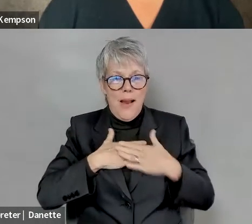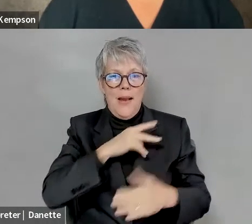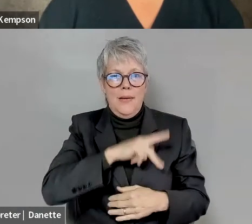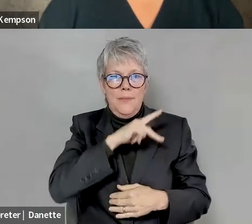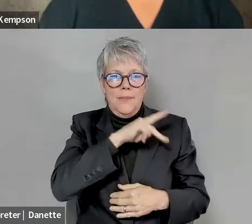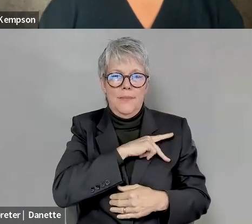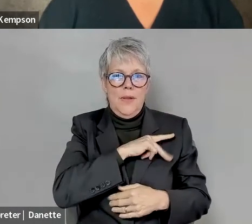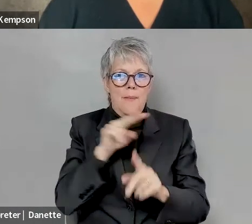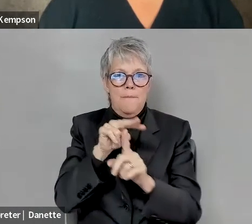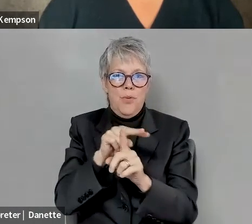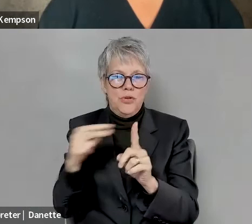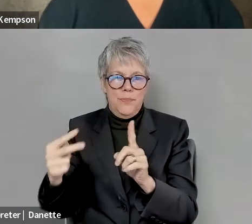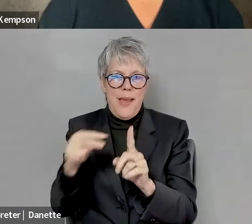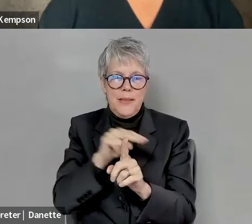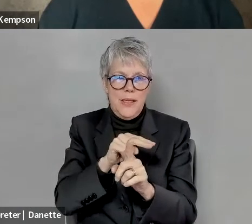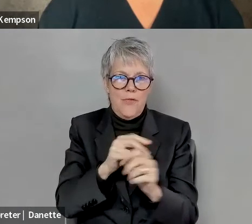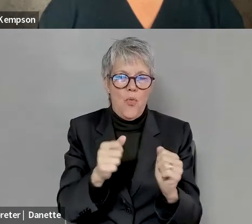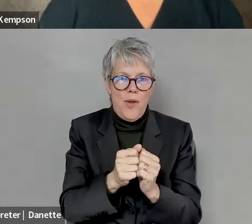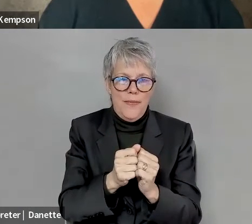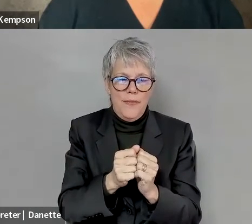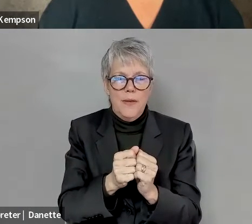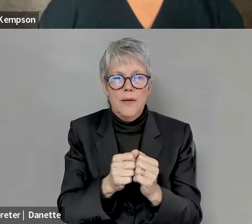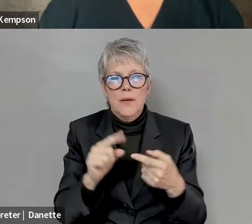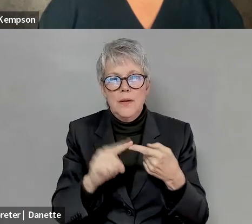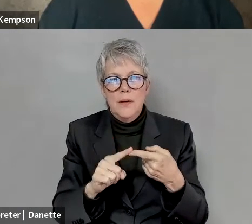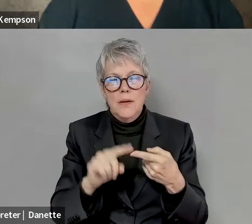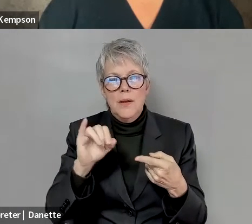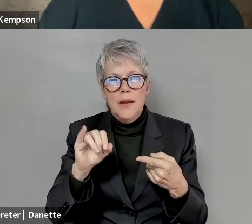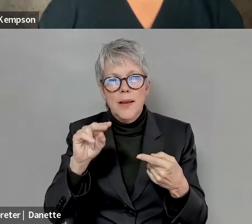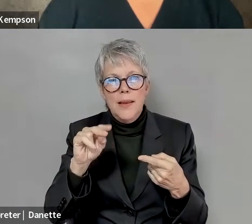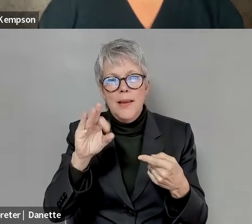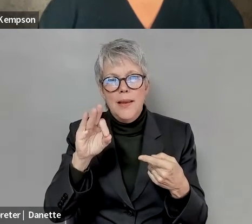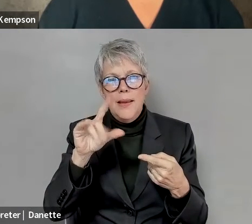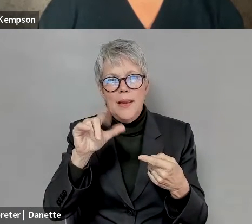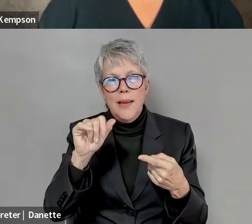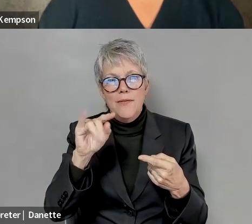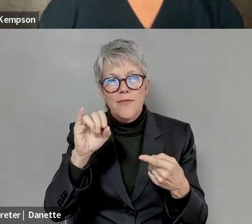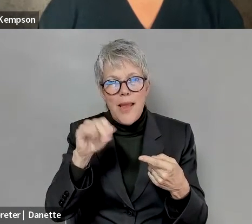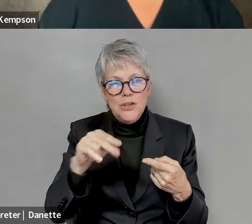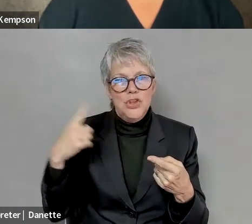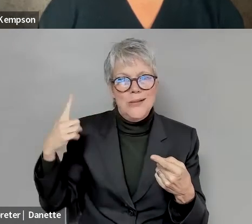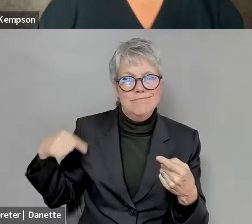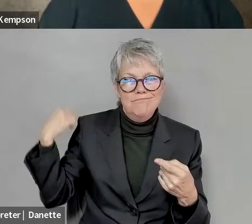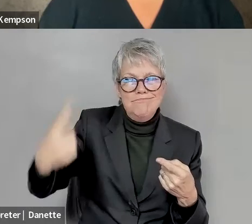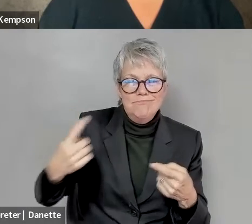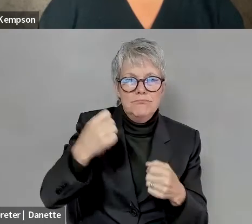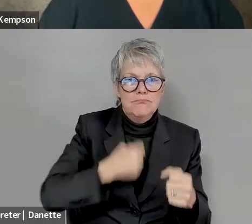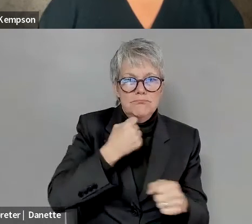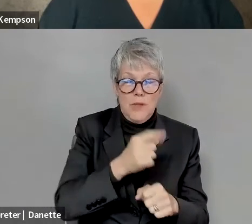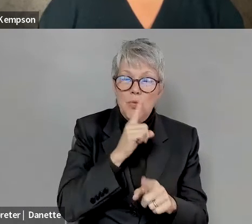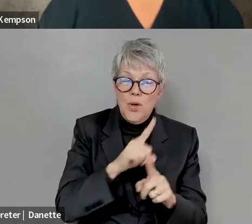Michael Smith: how in inflation has affected people over the last year, so that it's been very impactful on me in my own family.